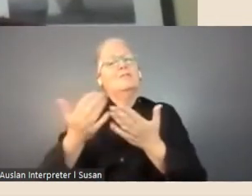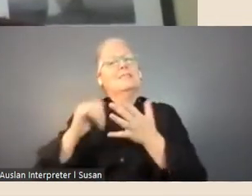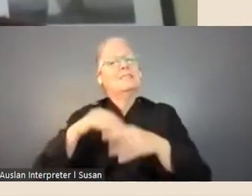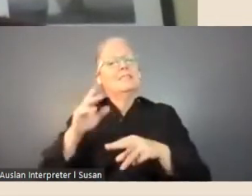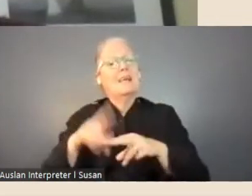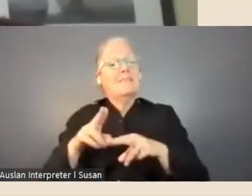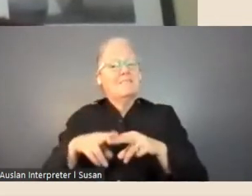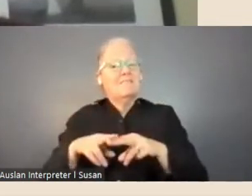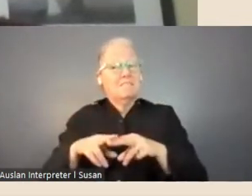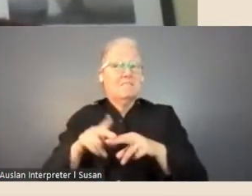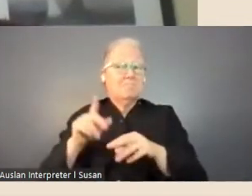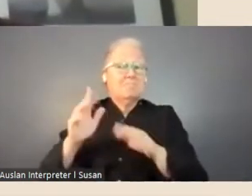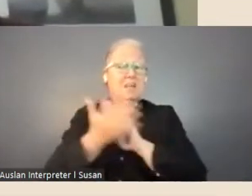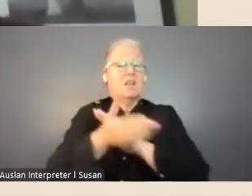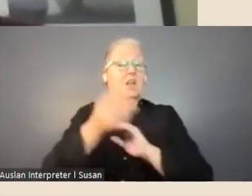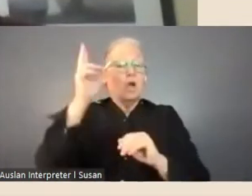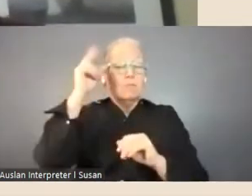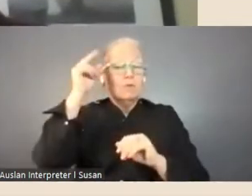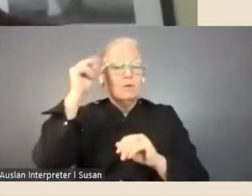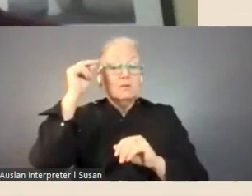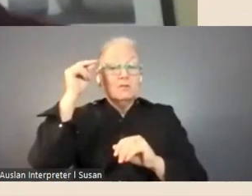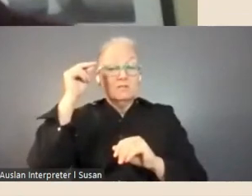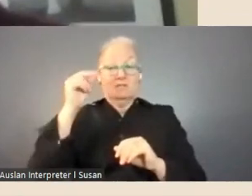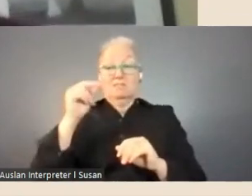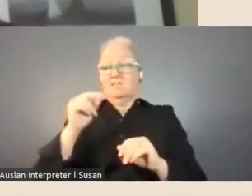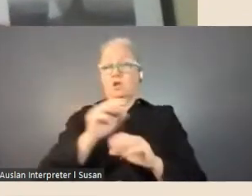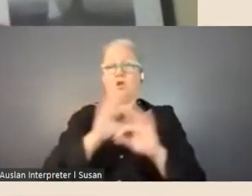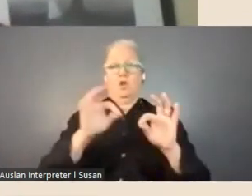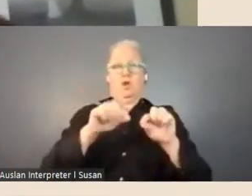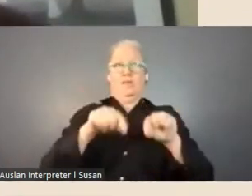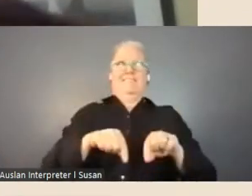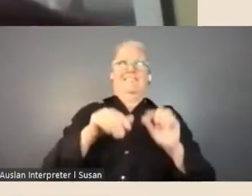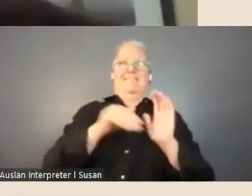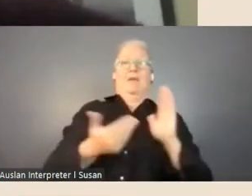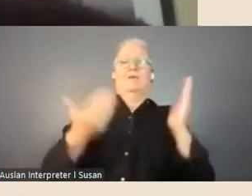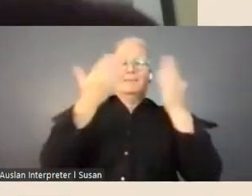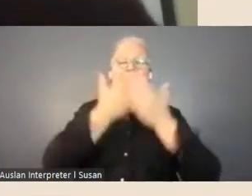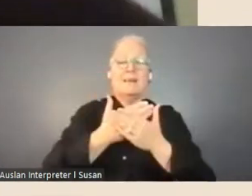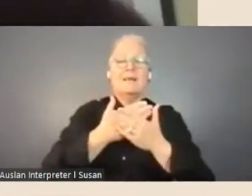information service right..well not at this moment but you know, during business hours,